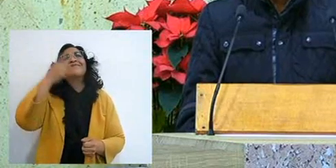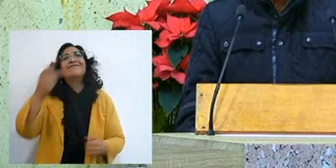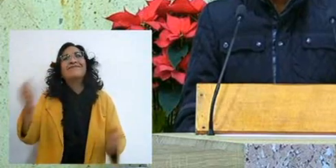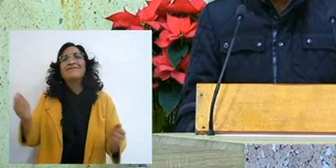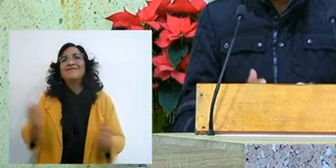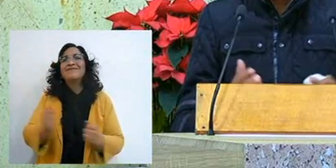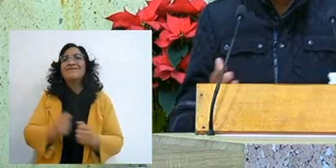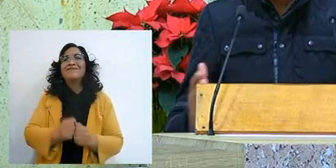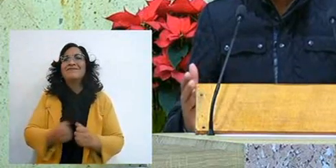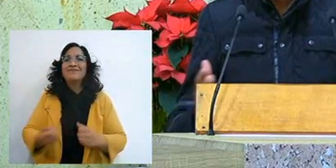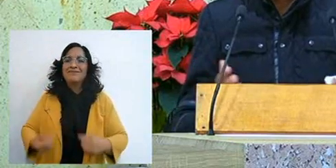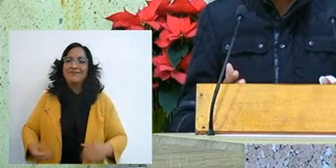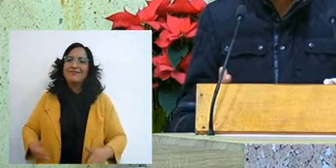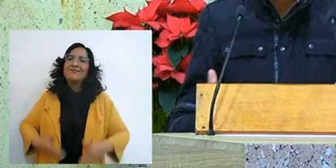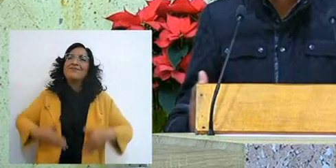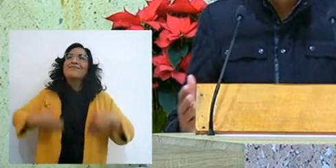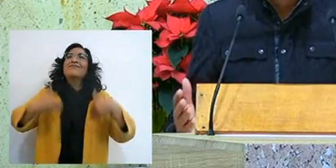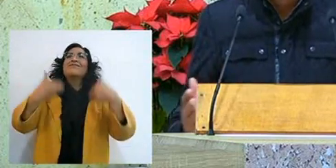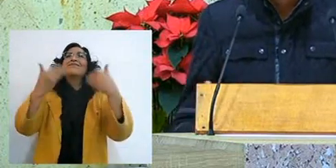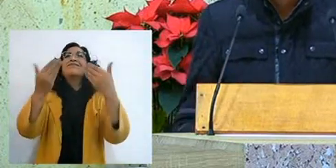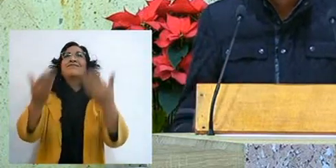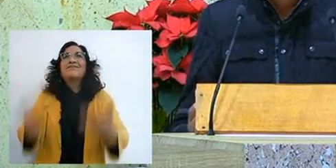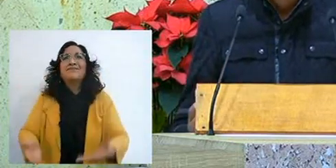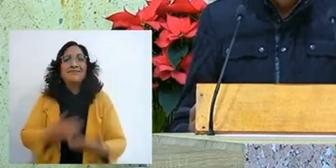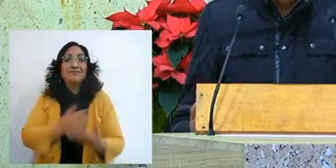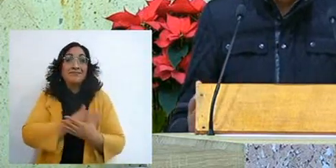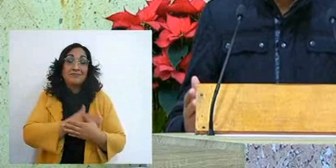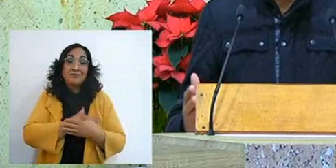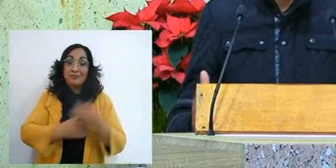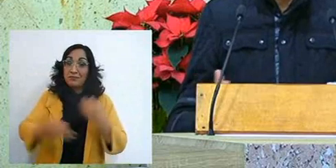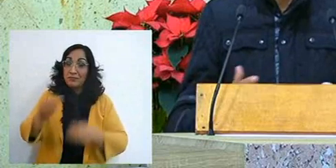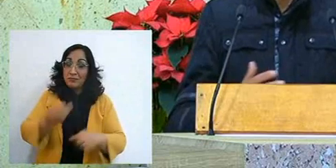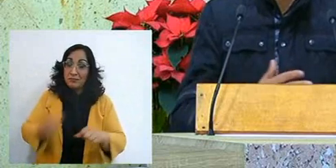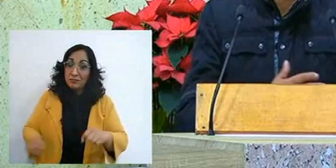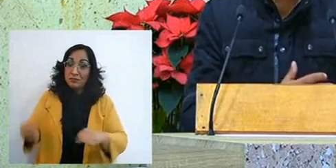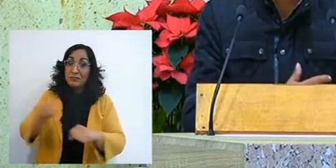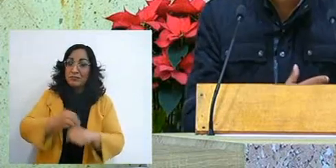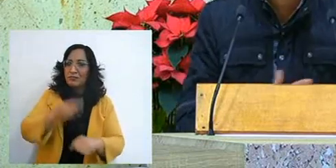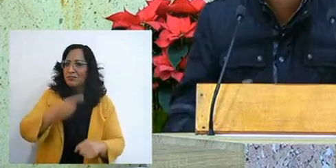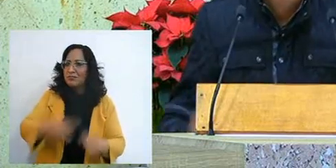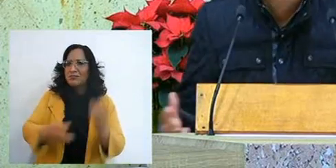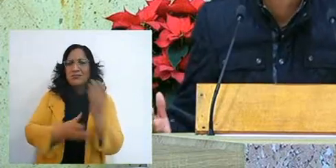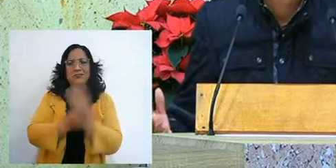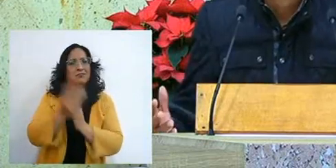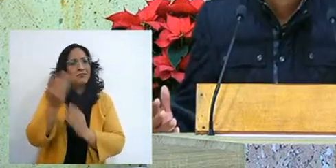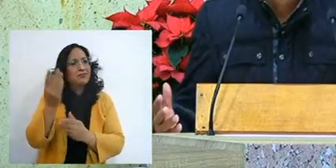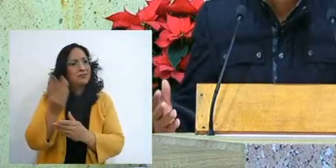and putting everything, all your situations in his hands, even the most difficult ones,